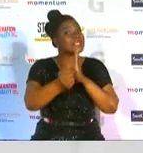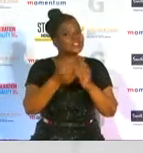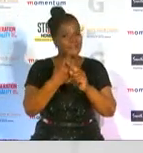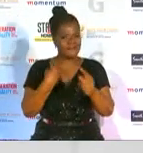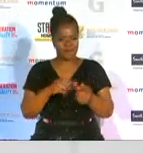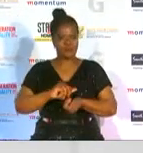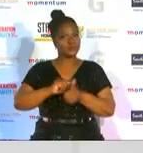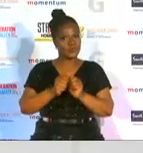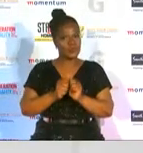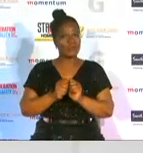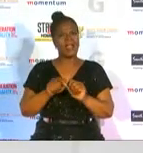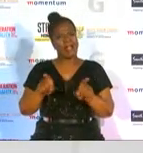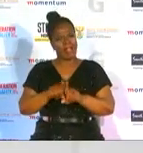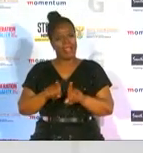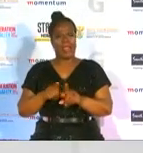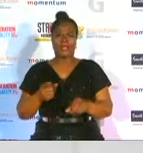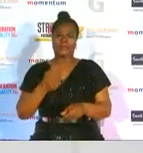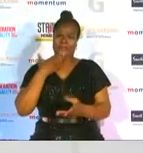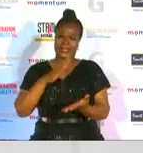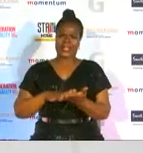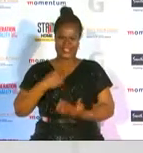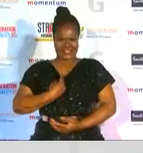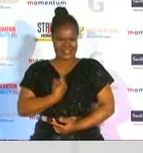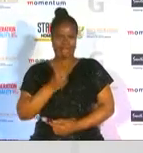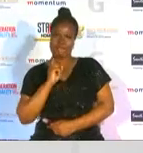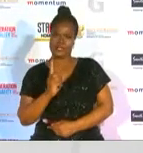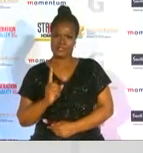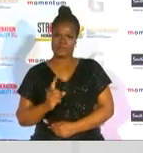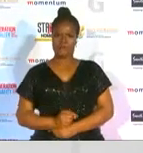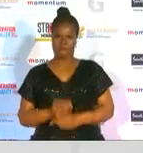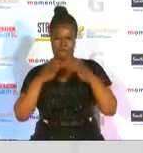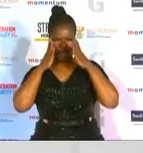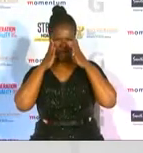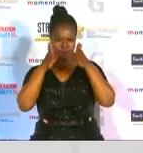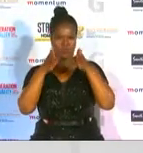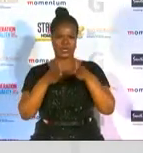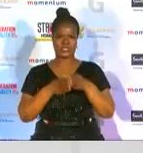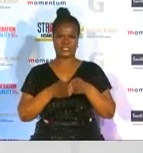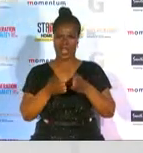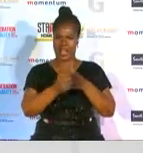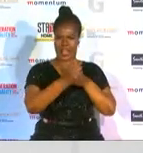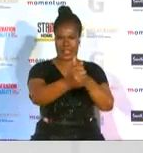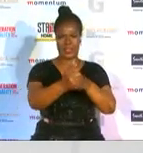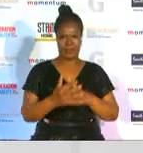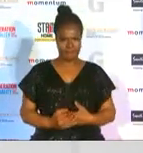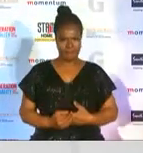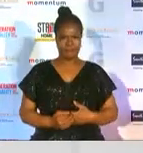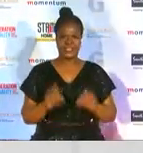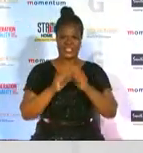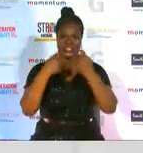like dedication self-discipline focus leadership teamwork